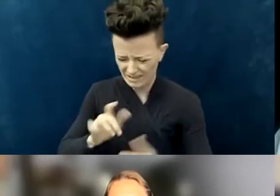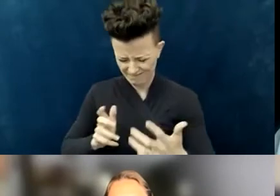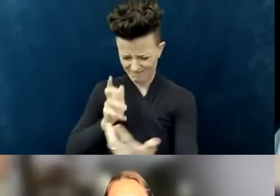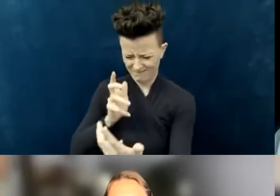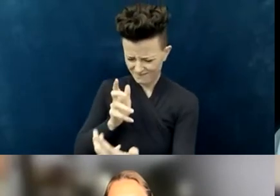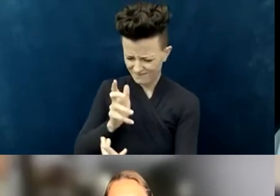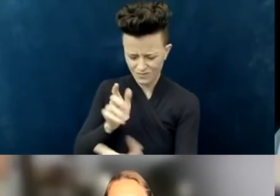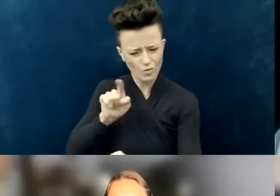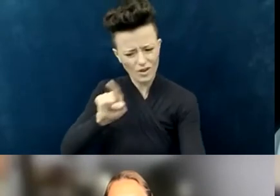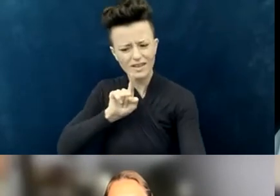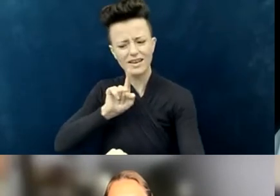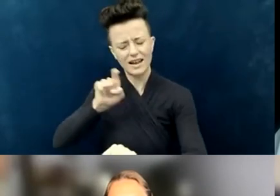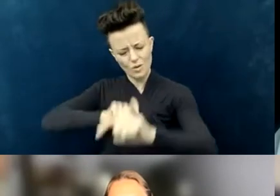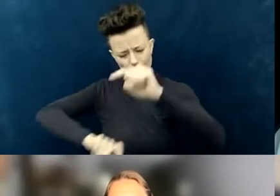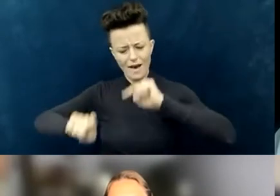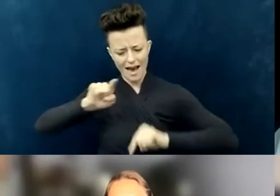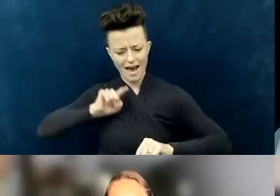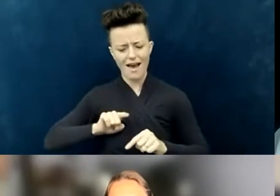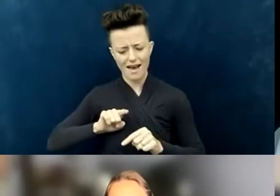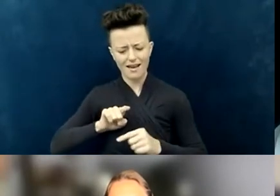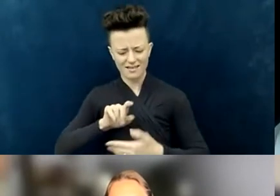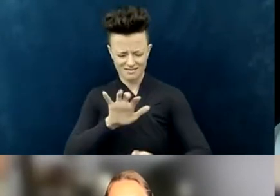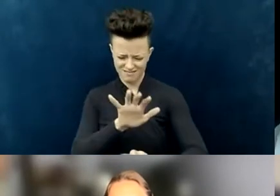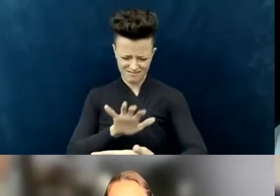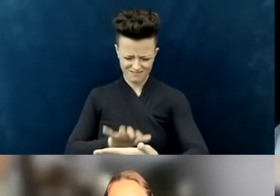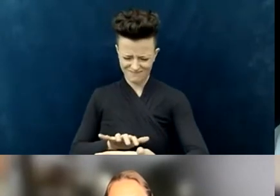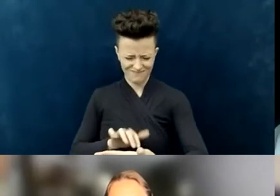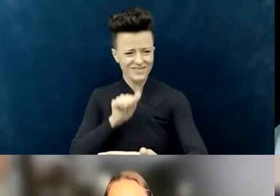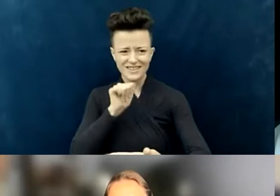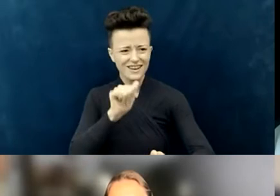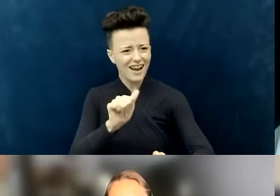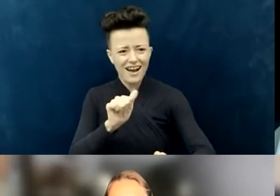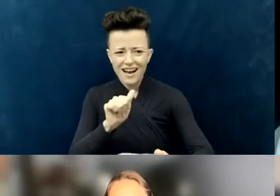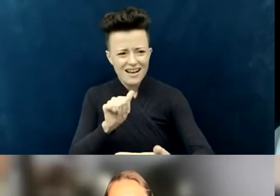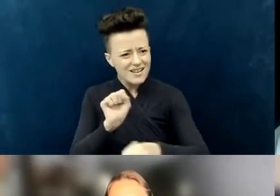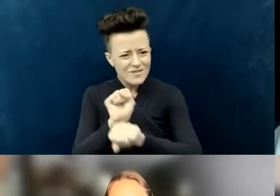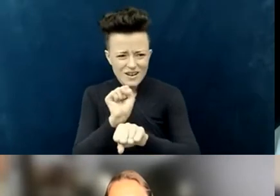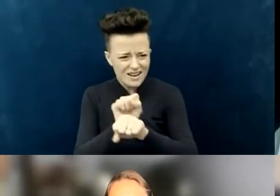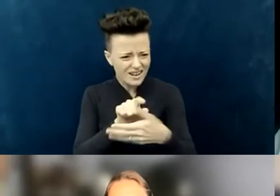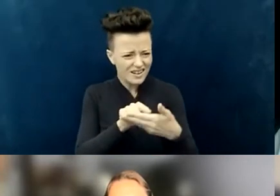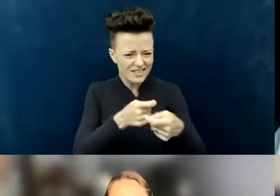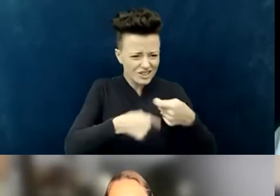"Hey, this doesn't work great for that "in this particular way."